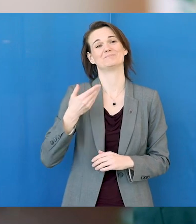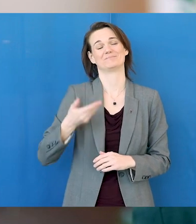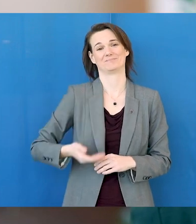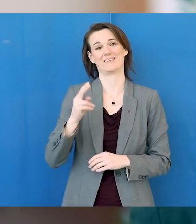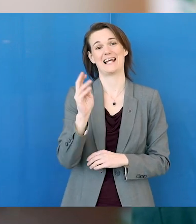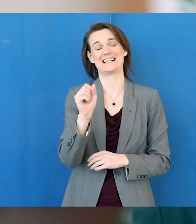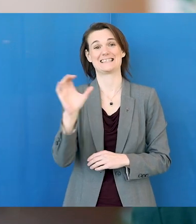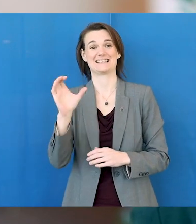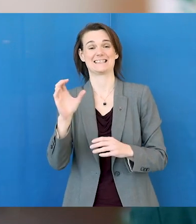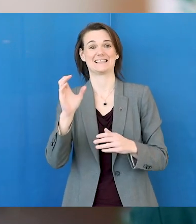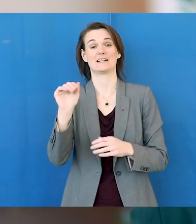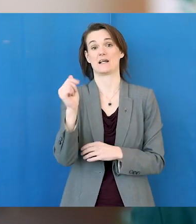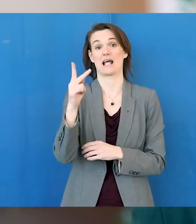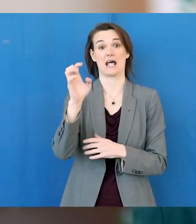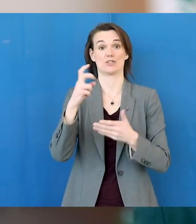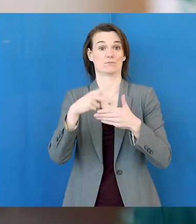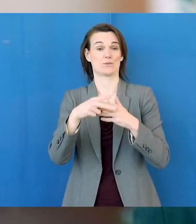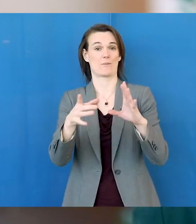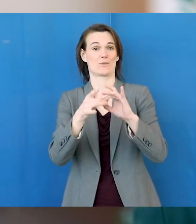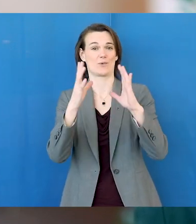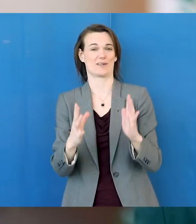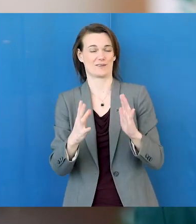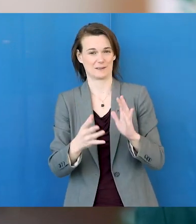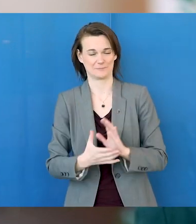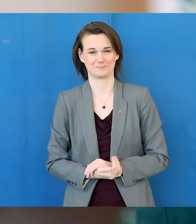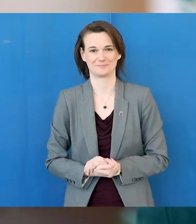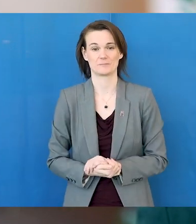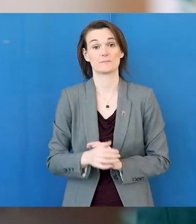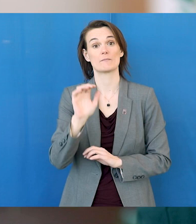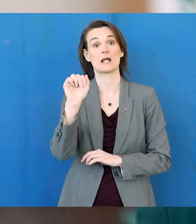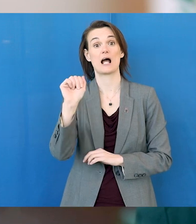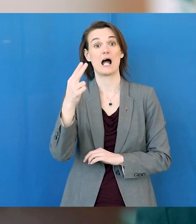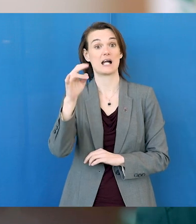I'm Carolyn Crocker and I'm an Achieve program coordinator here at the Nova Scotia Community